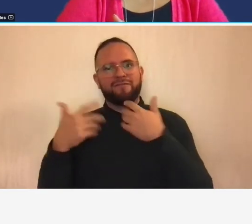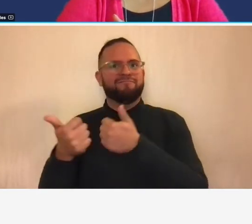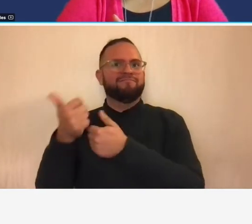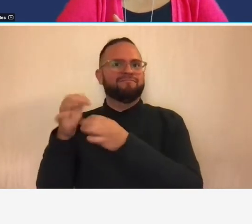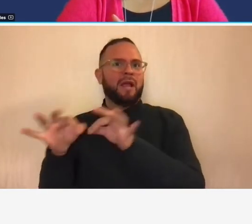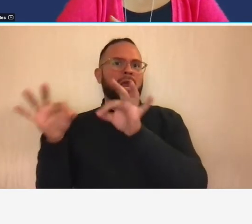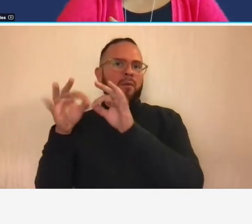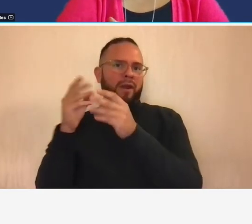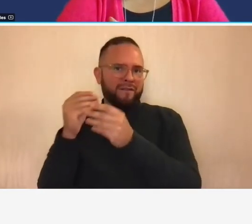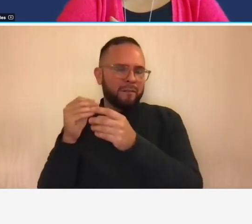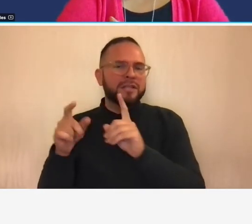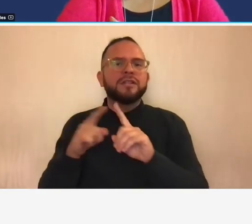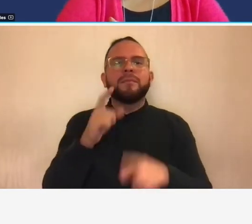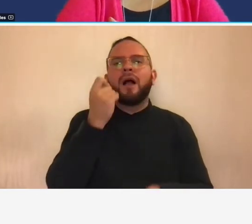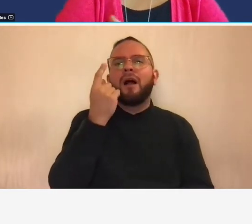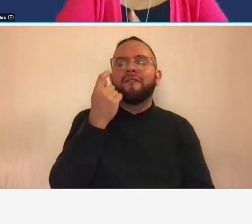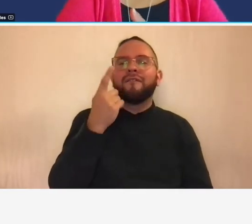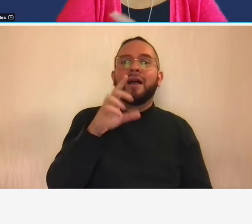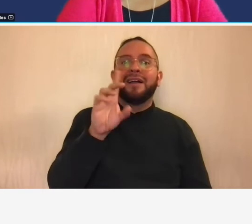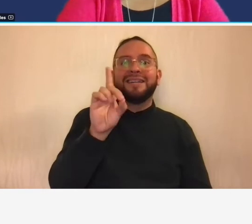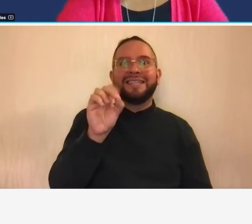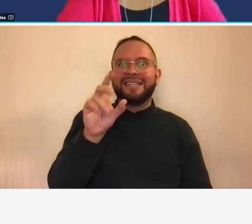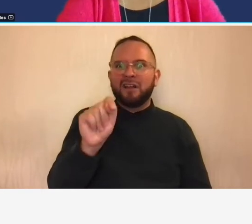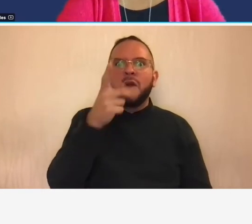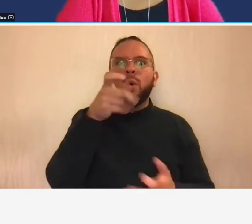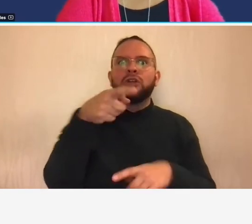monthly if you don't know what your numbers are monthly so that's really the bottom line to that